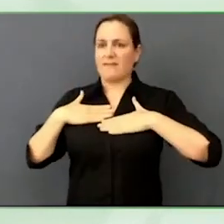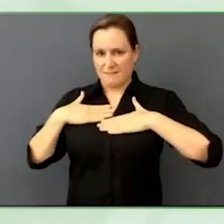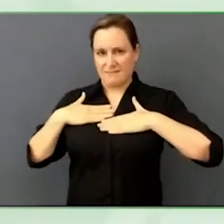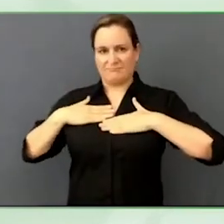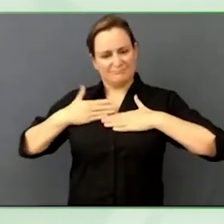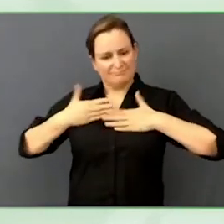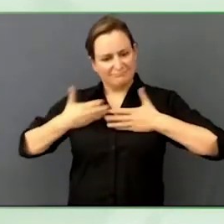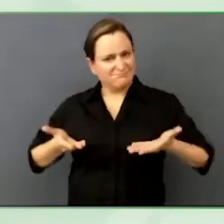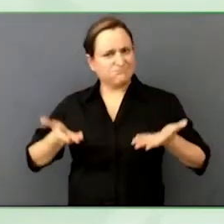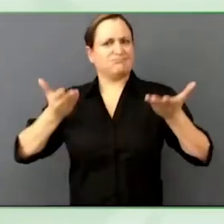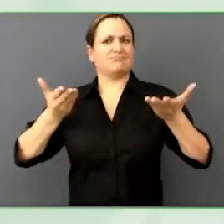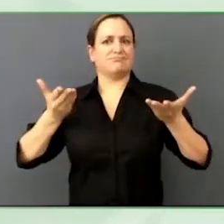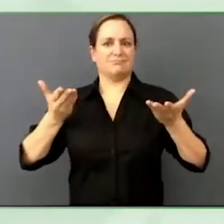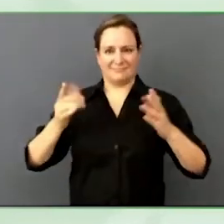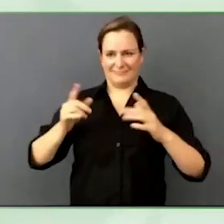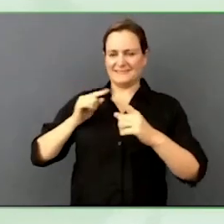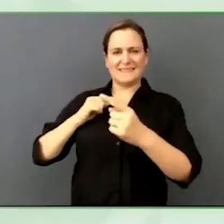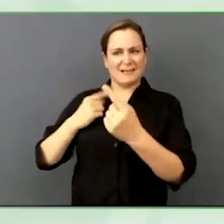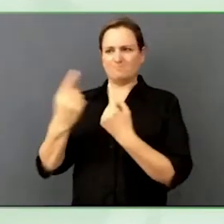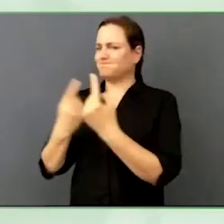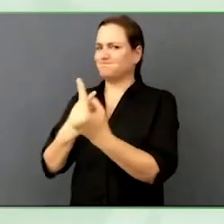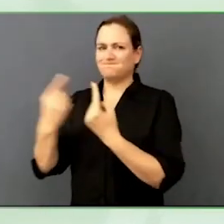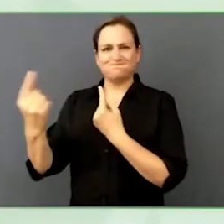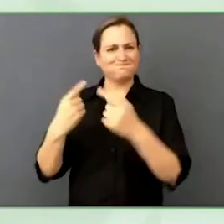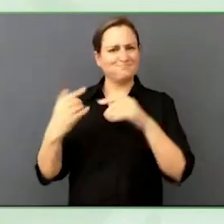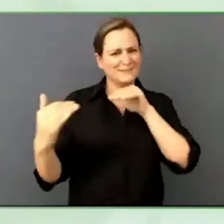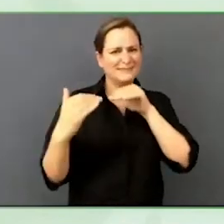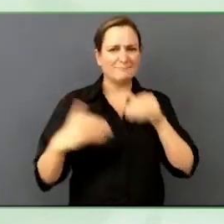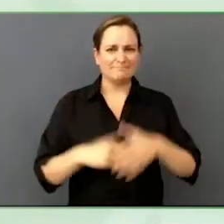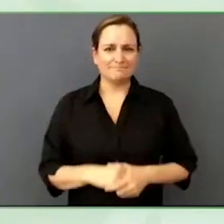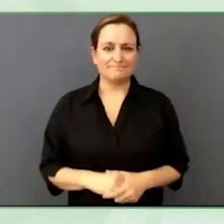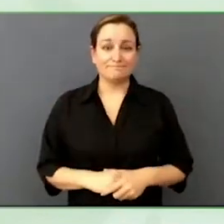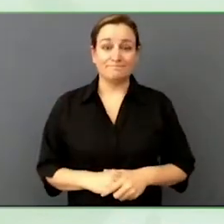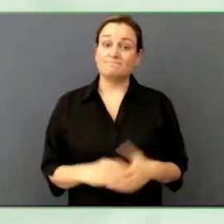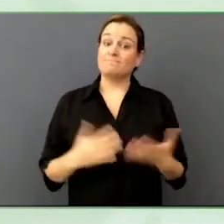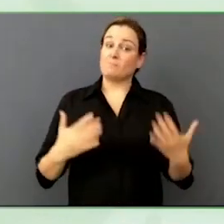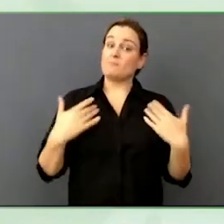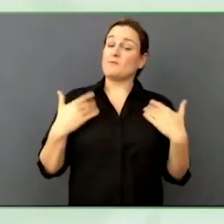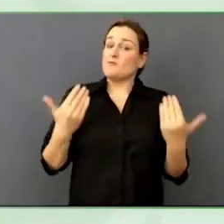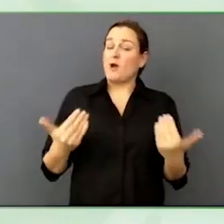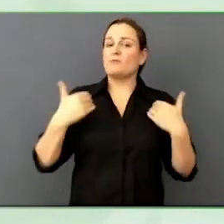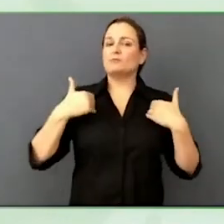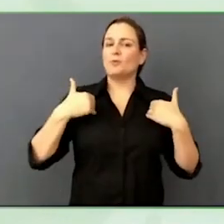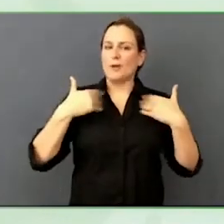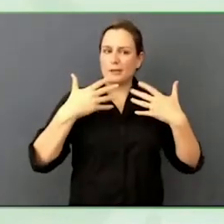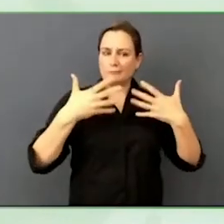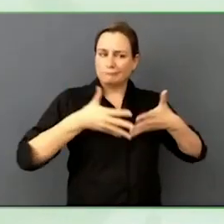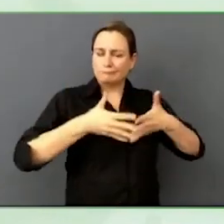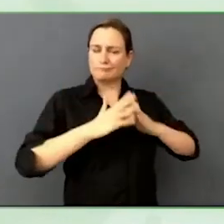You see the learning management system we developed, it goes along those lines. Show us.